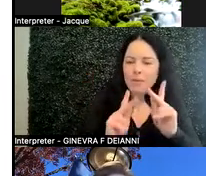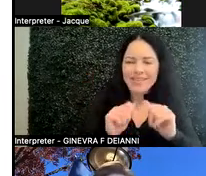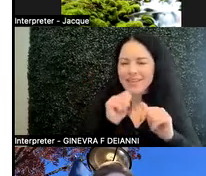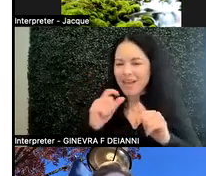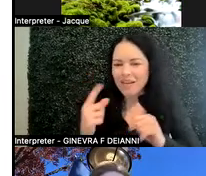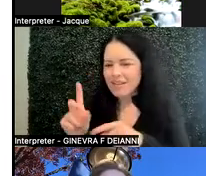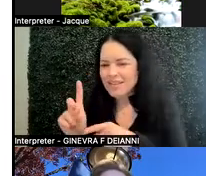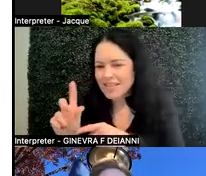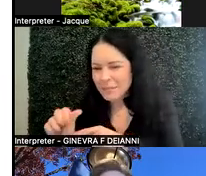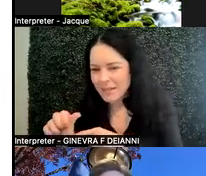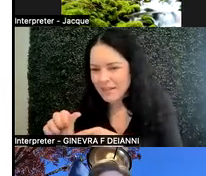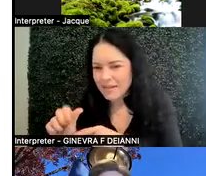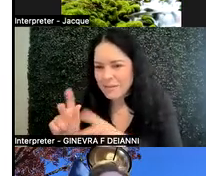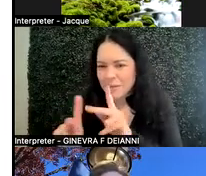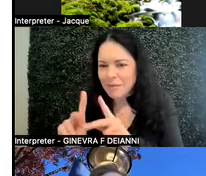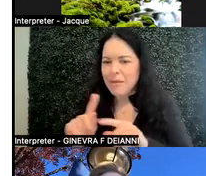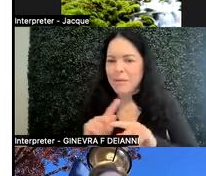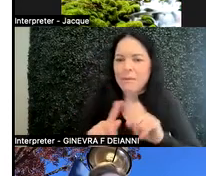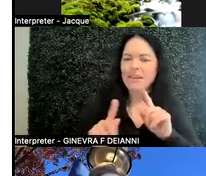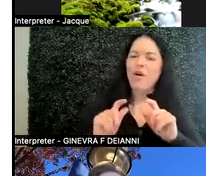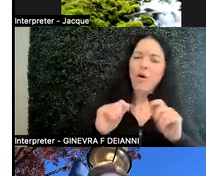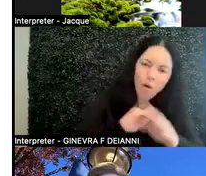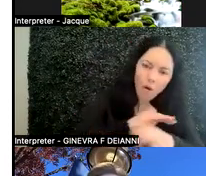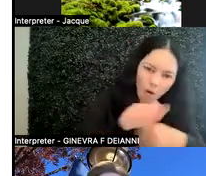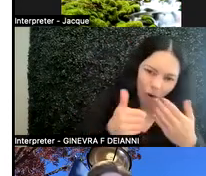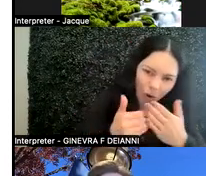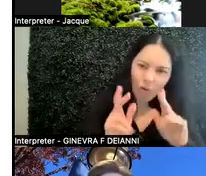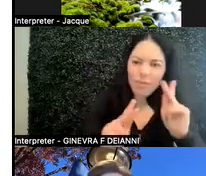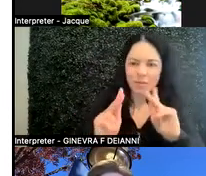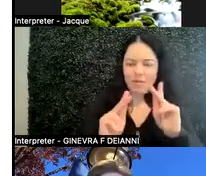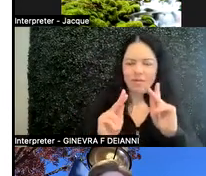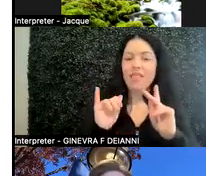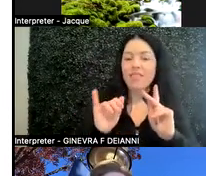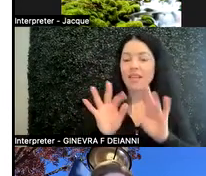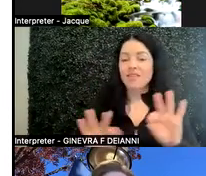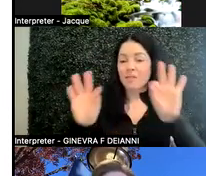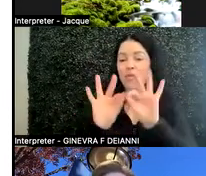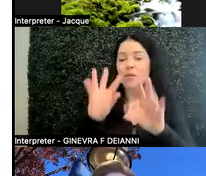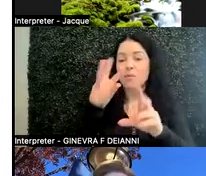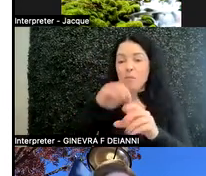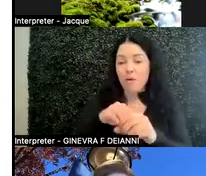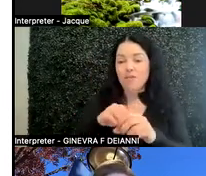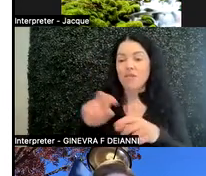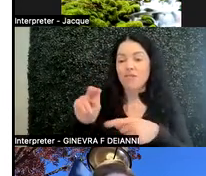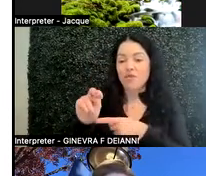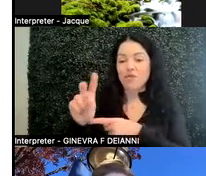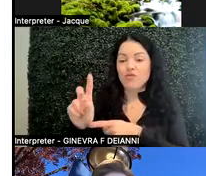you're referring to all people. This is a very important part of the neurodiversity movement,